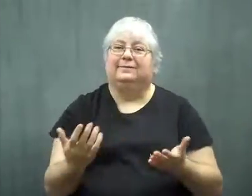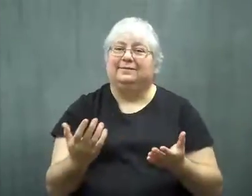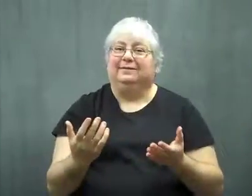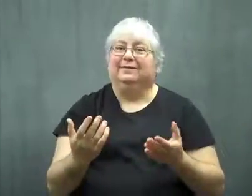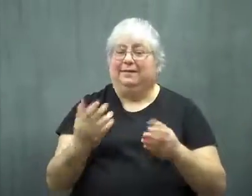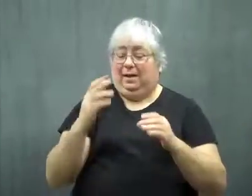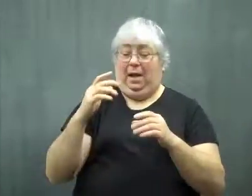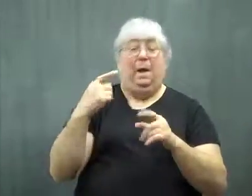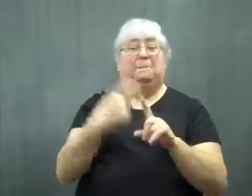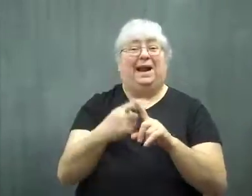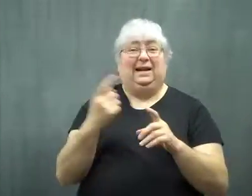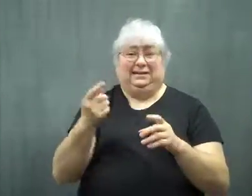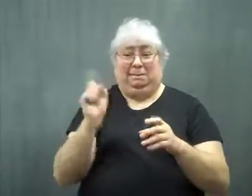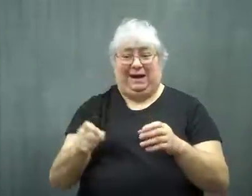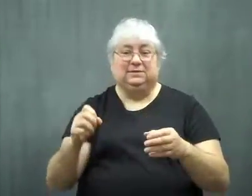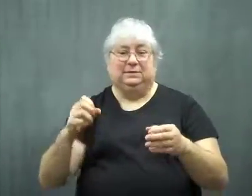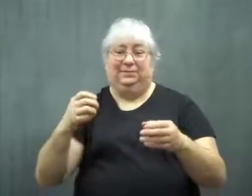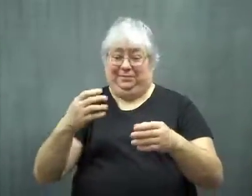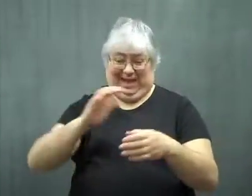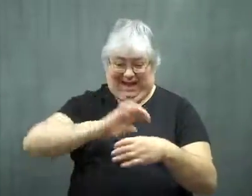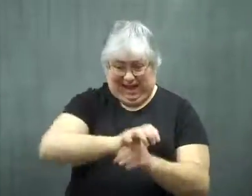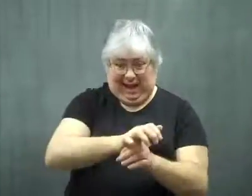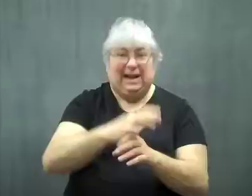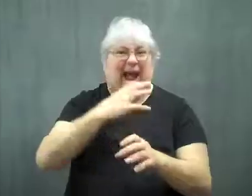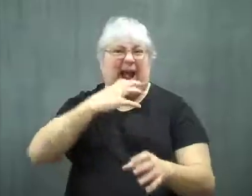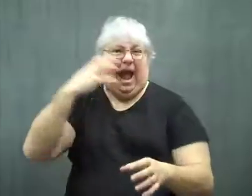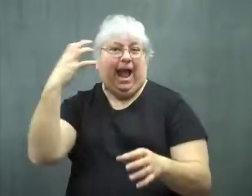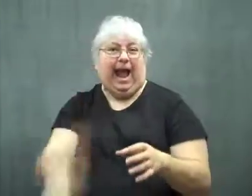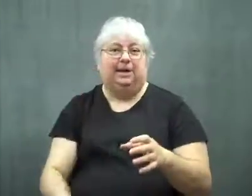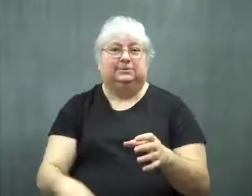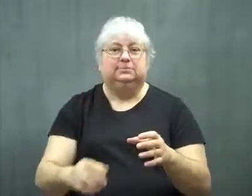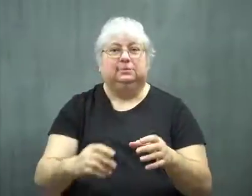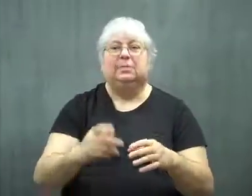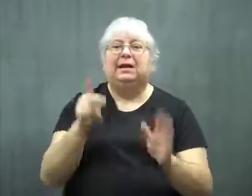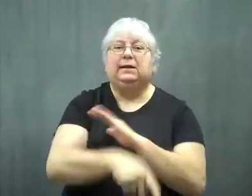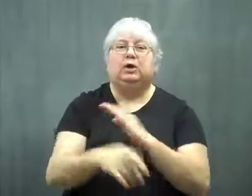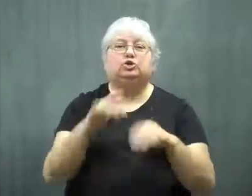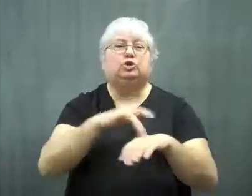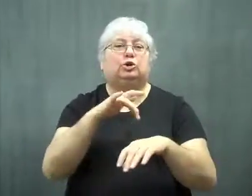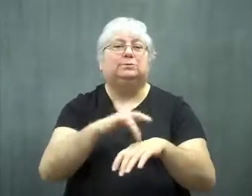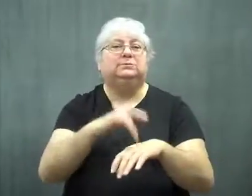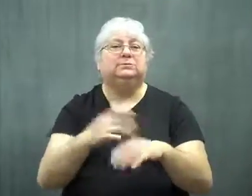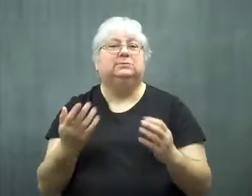The cans are also processed at high heat to kill microbes.